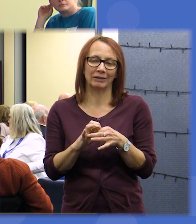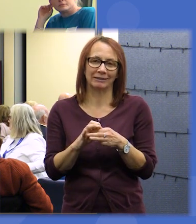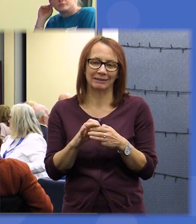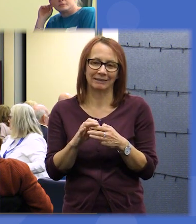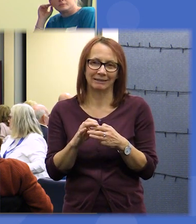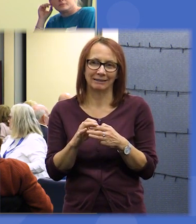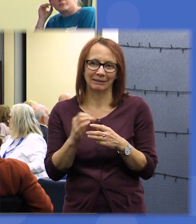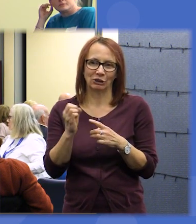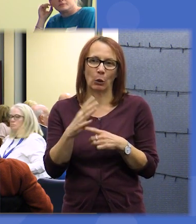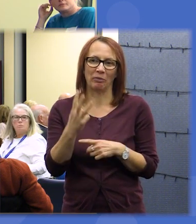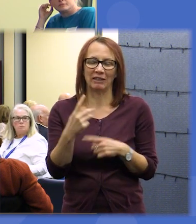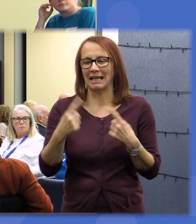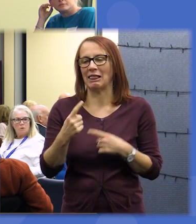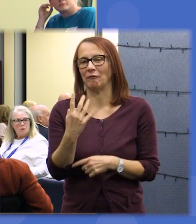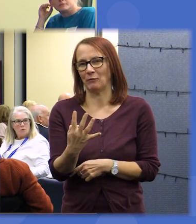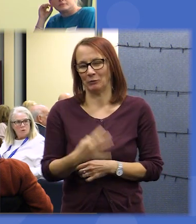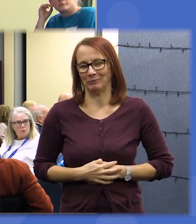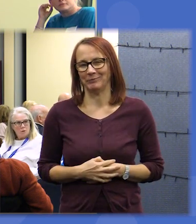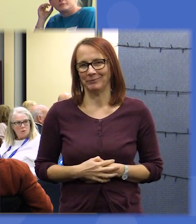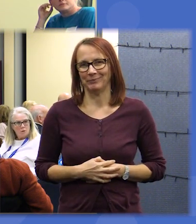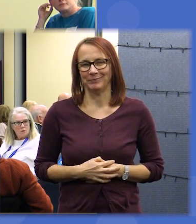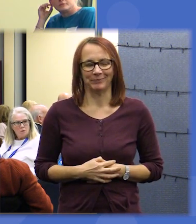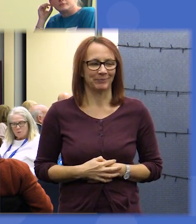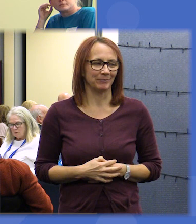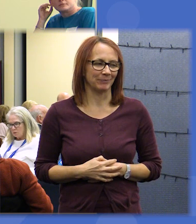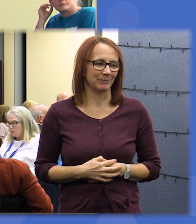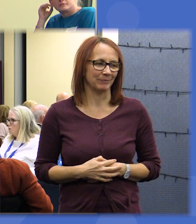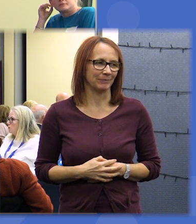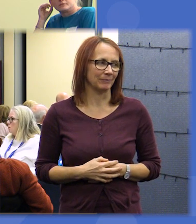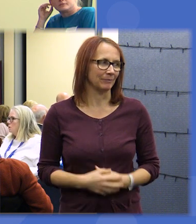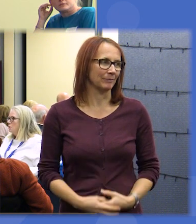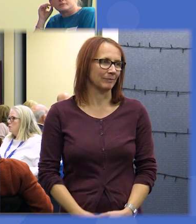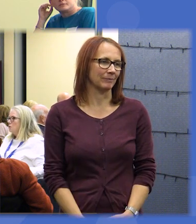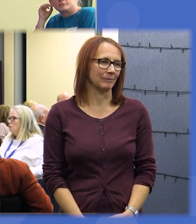please no more than that if possible I know I'm sorry I'm sorry and then you